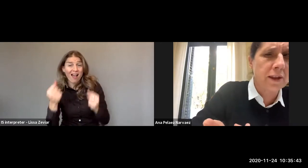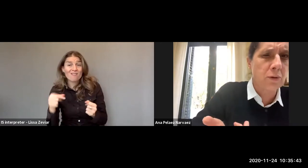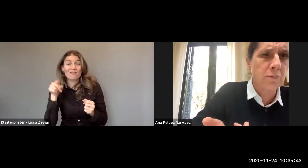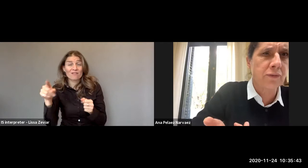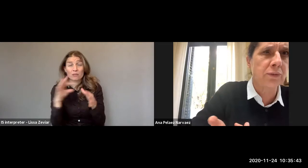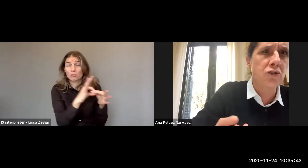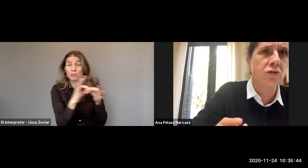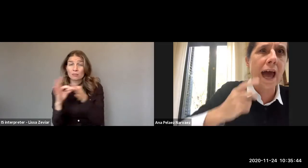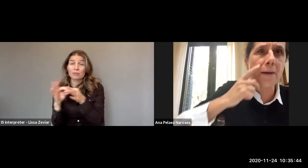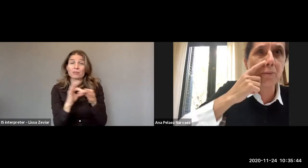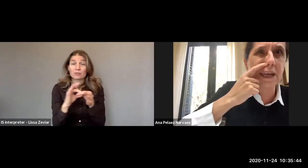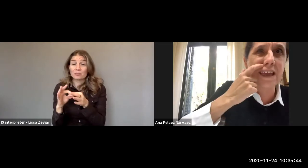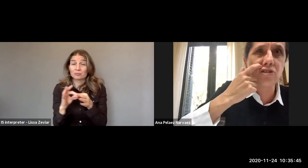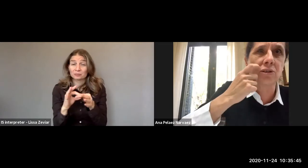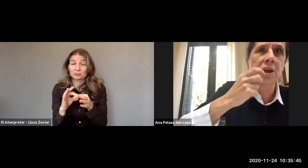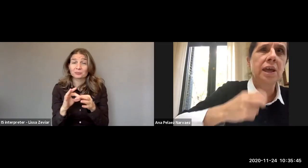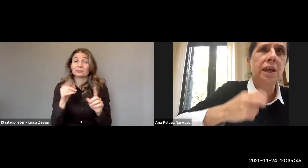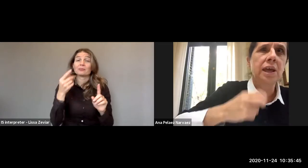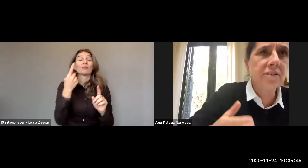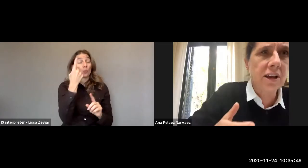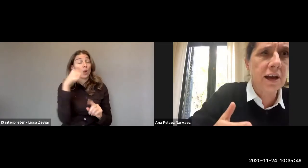in collaboration with CERMI Women's Foundation